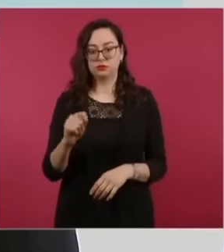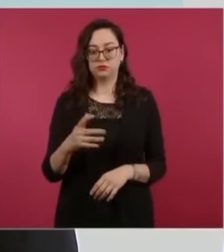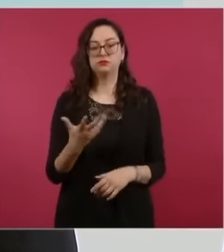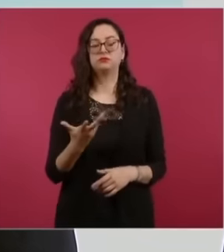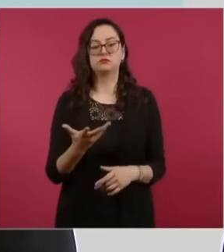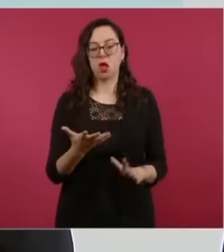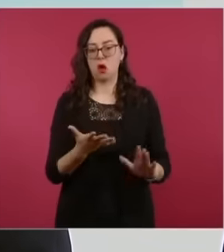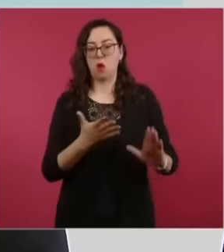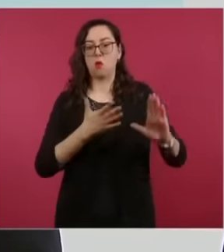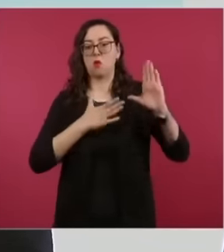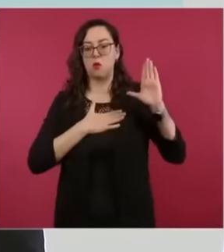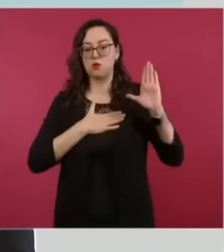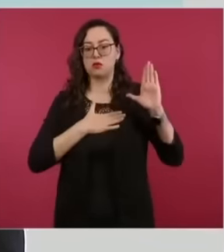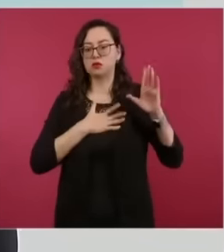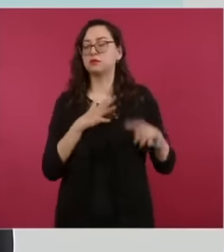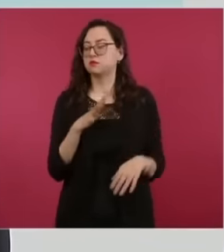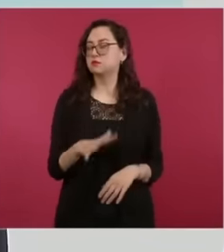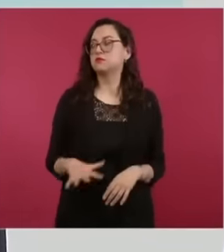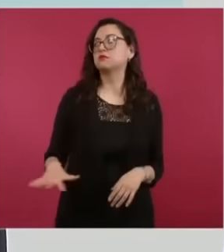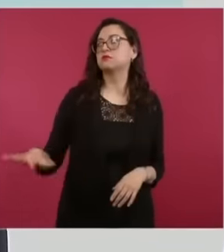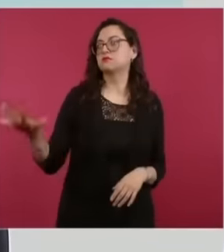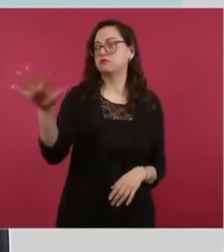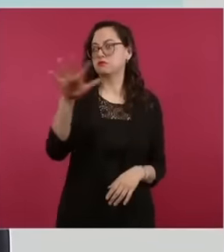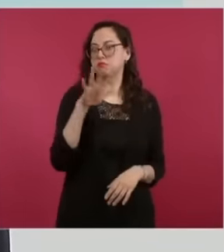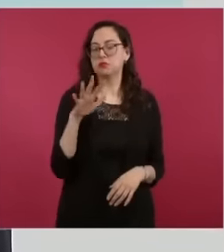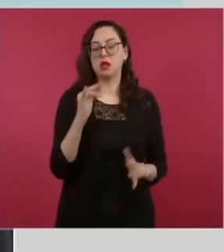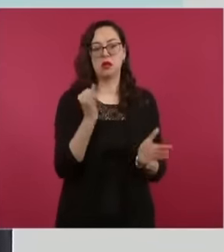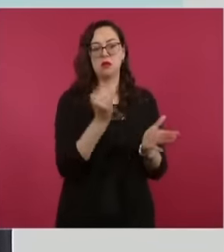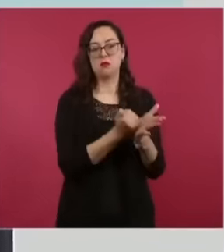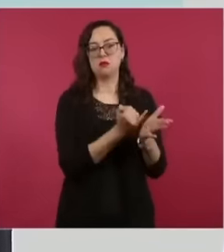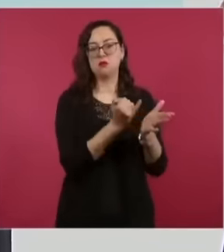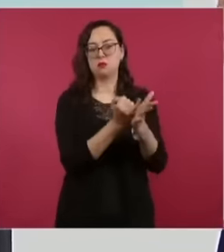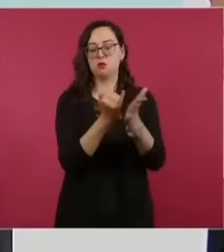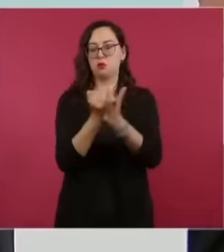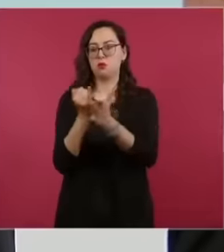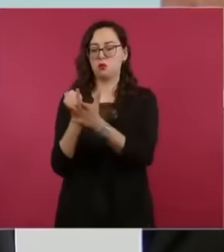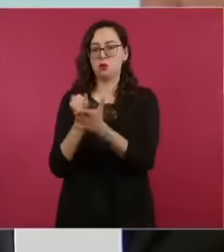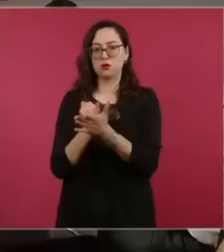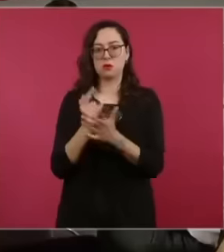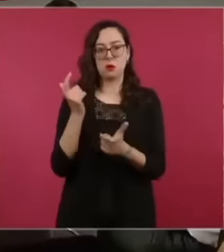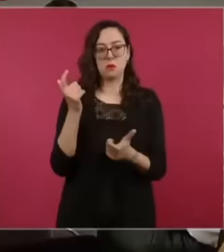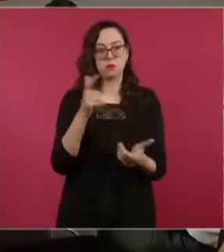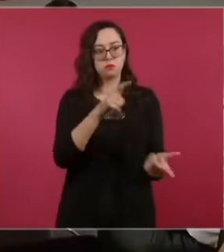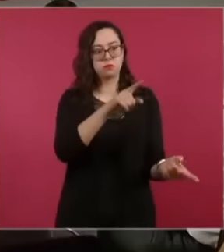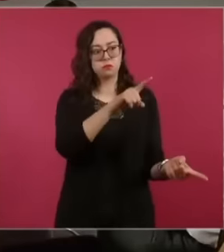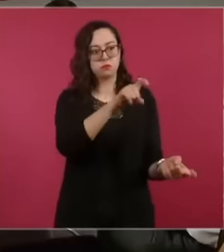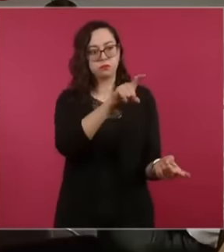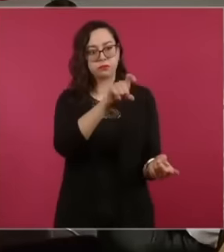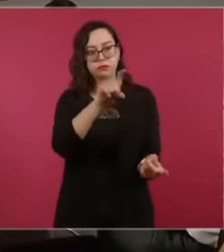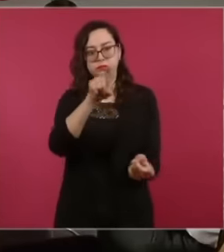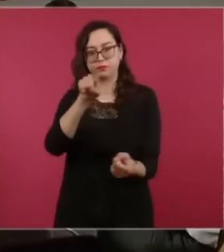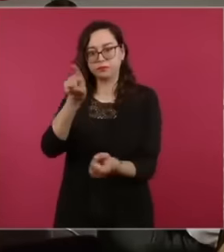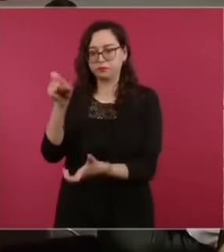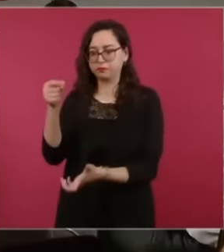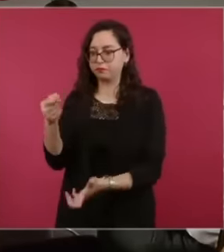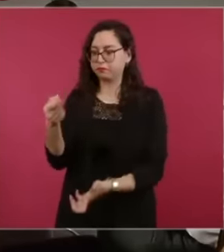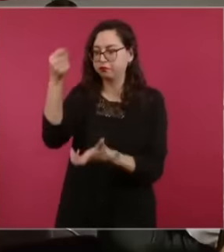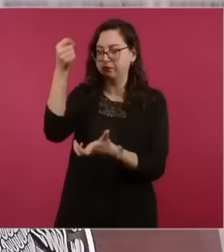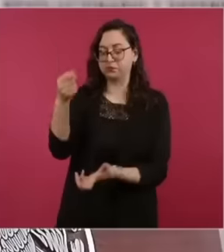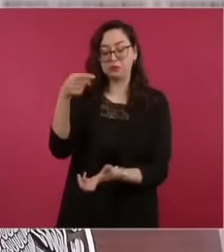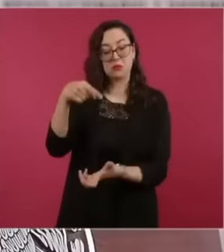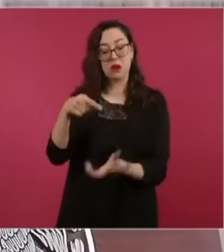Mexico, which is why the proportional and equitable payment of contributions as established by the Constitution